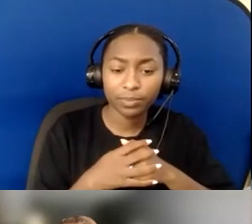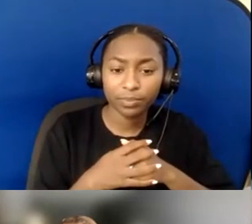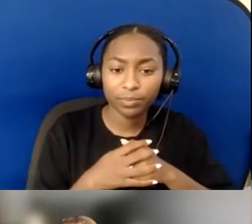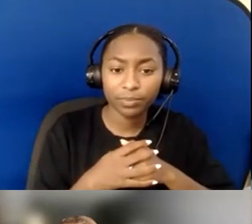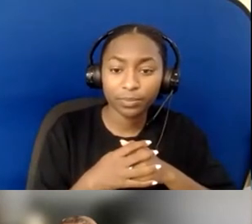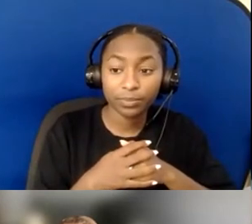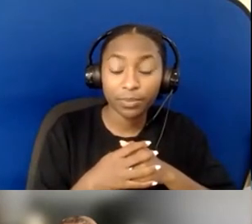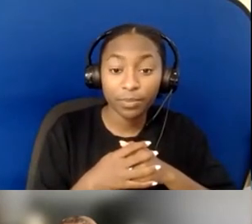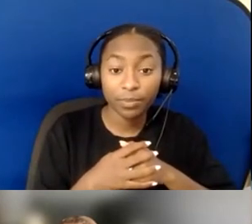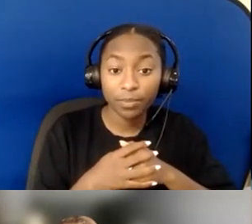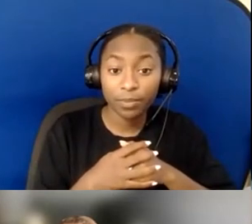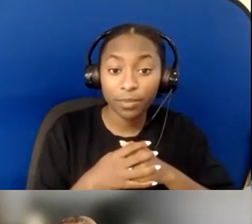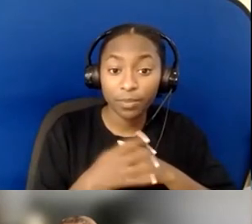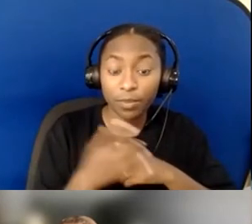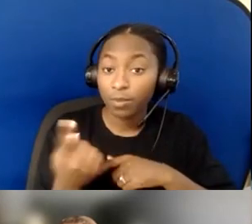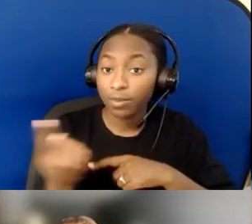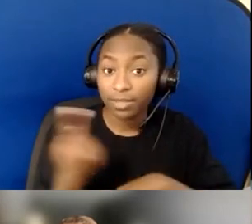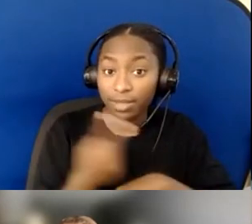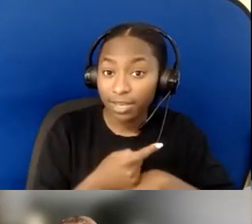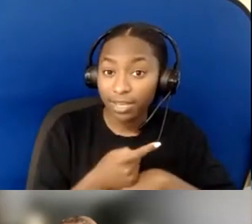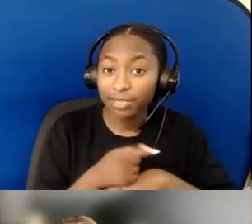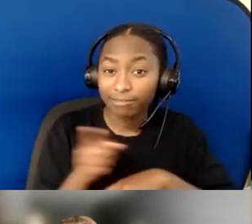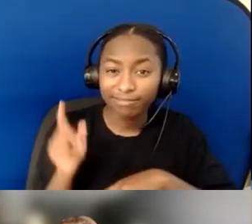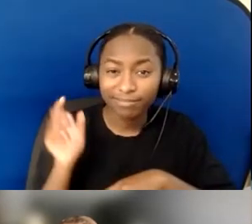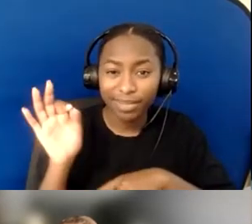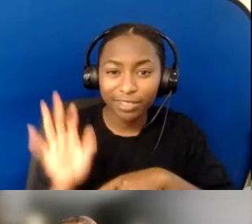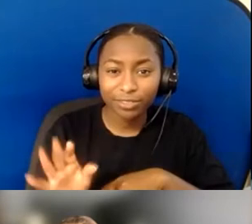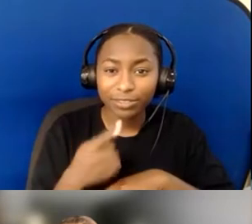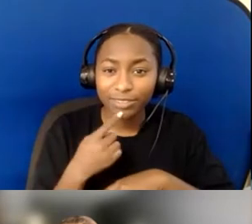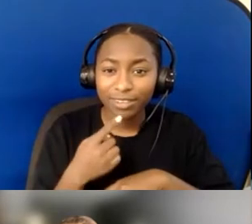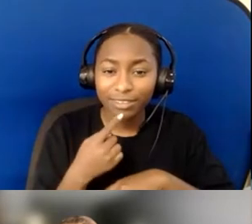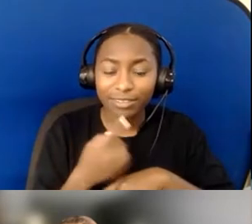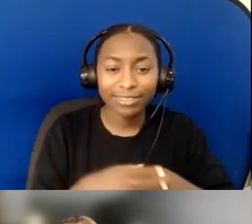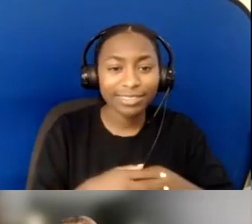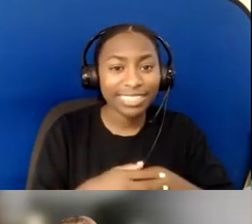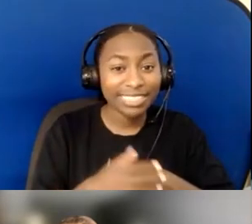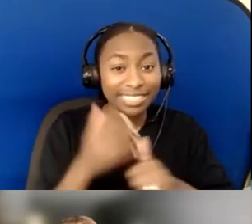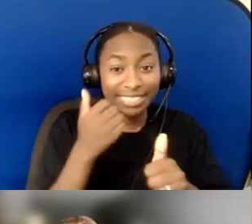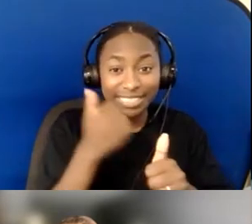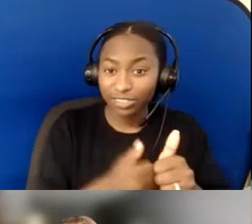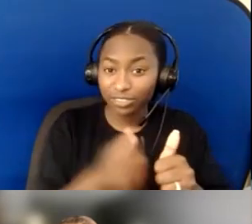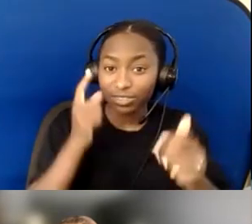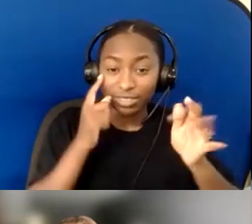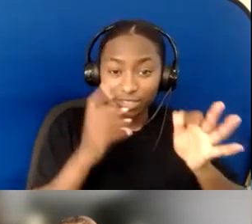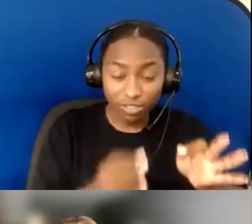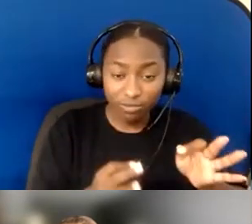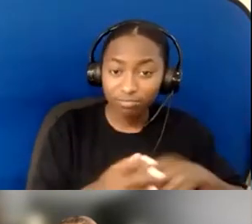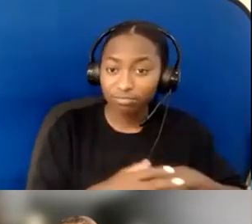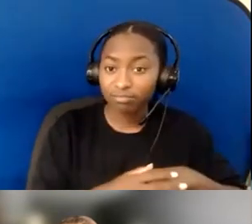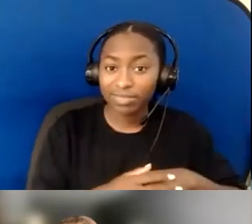she said every decision she makes and every event that we hold at the church